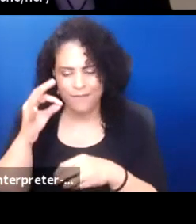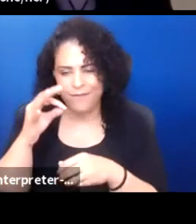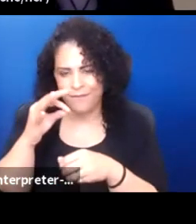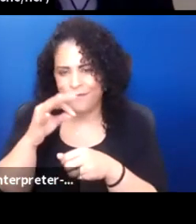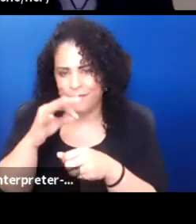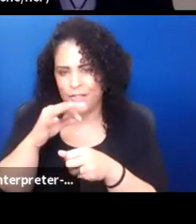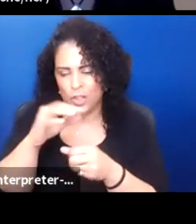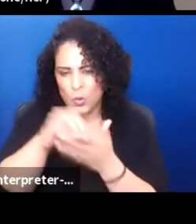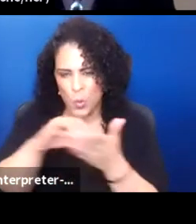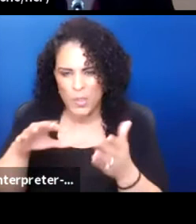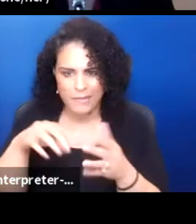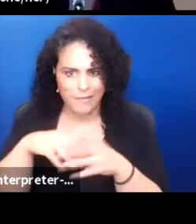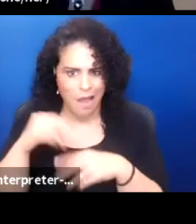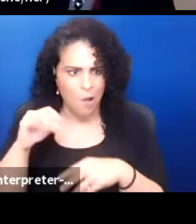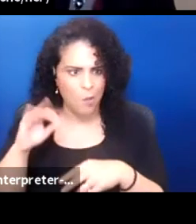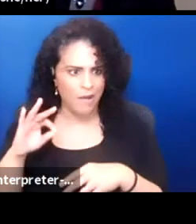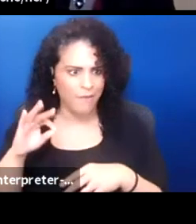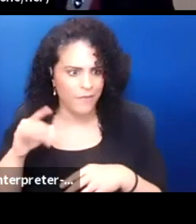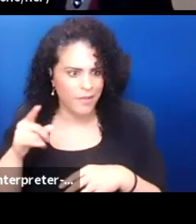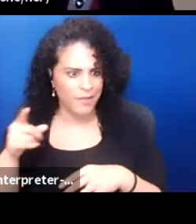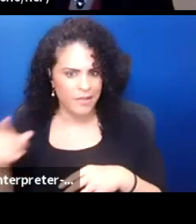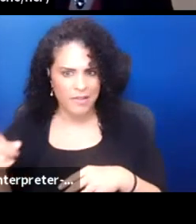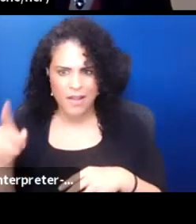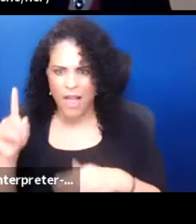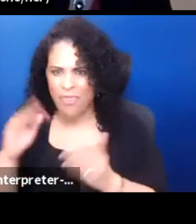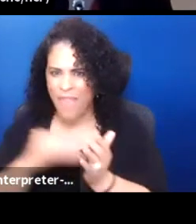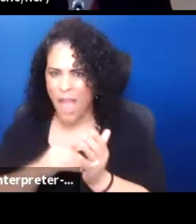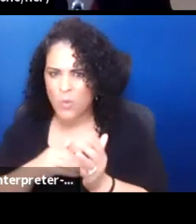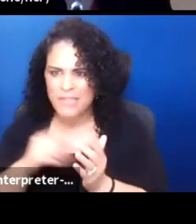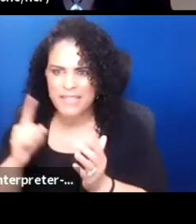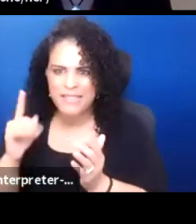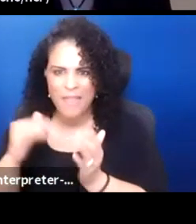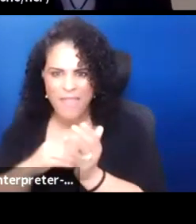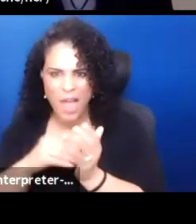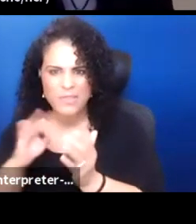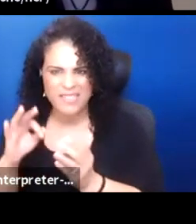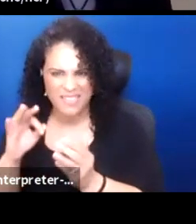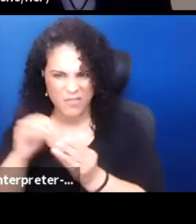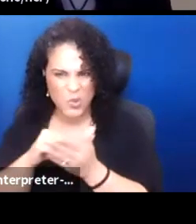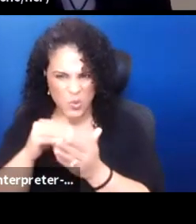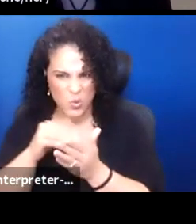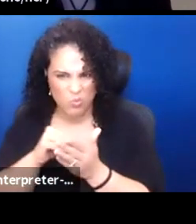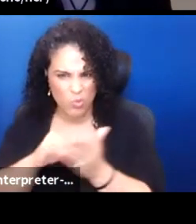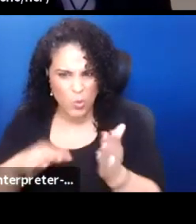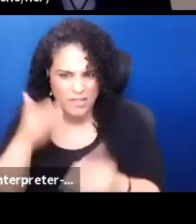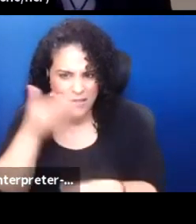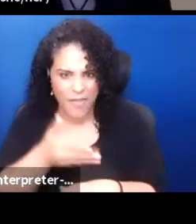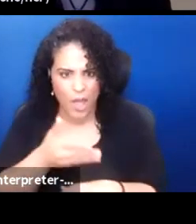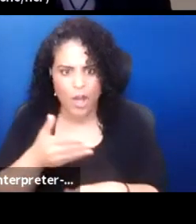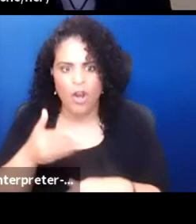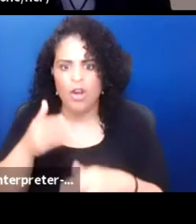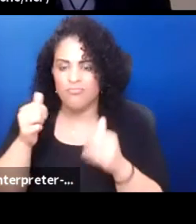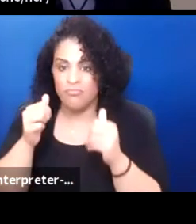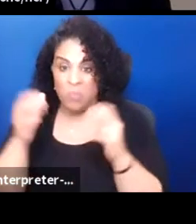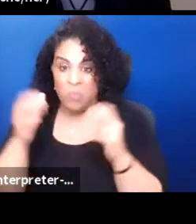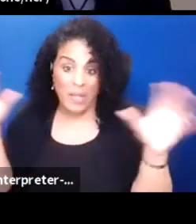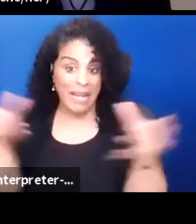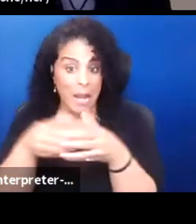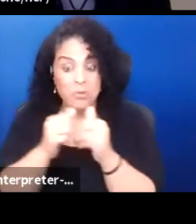out of the thousands and thousands of students that are there. But together we came together and thought that it was important